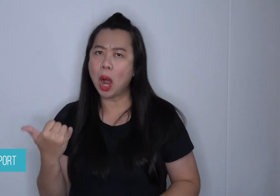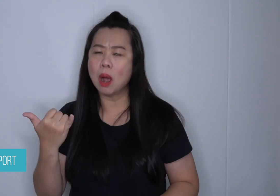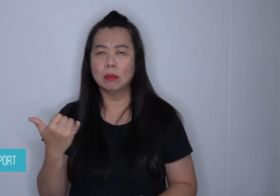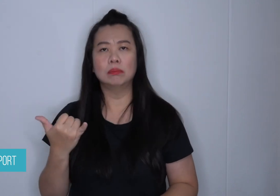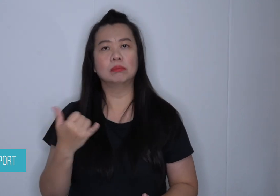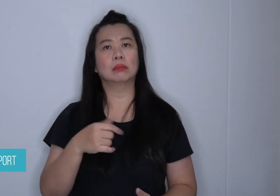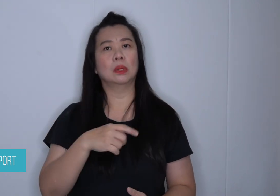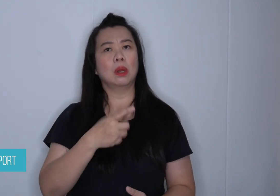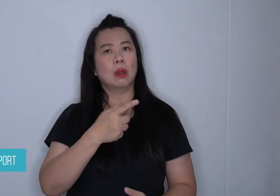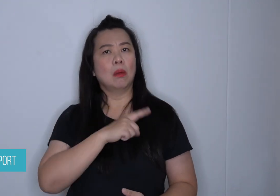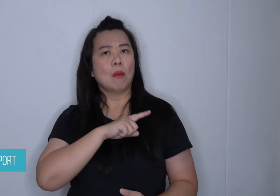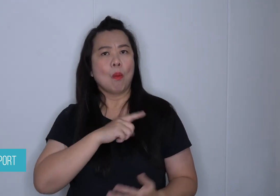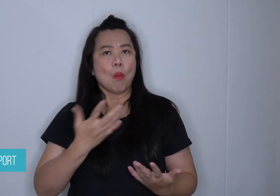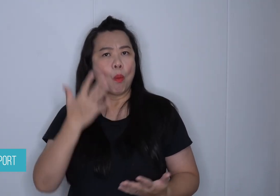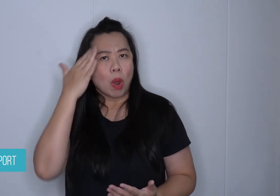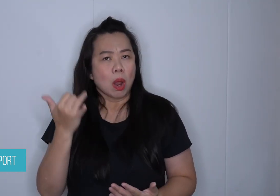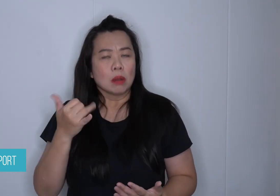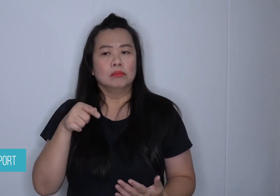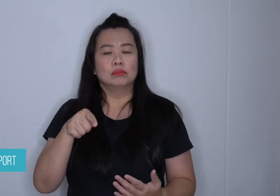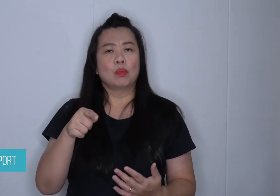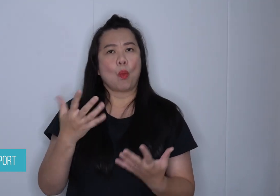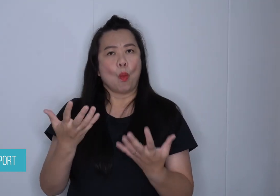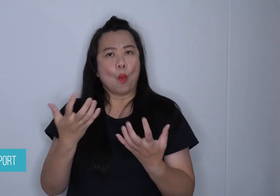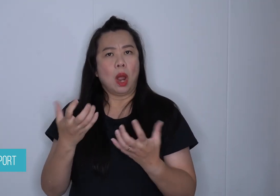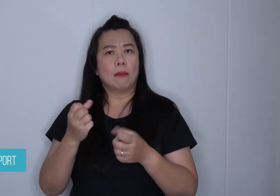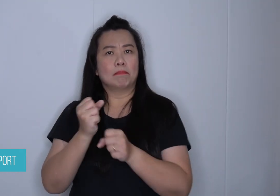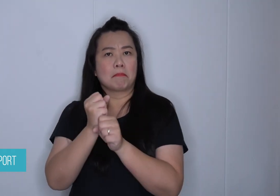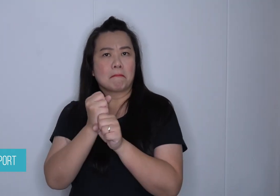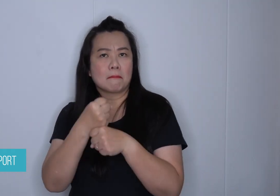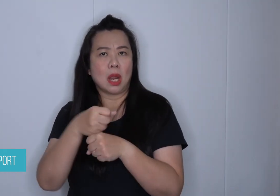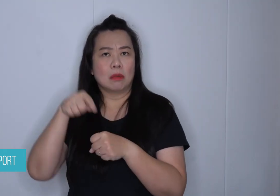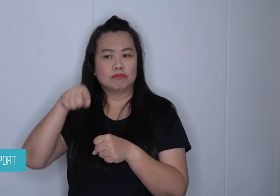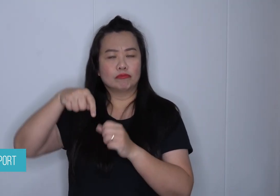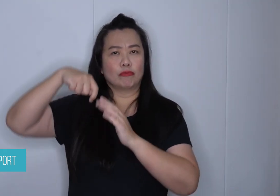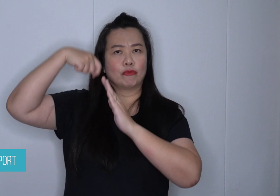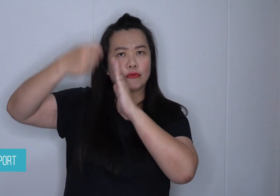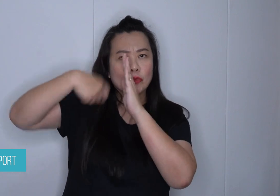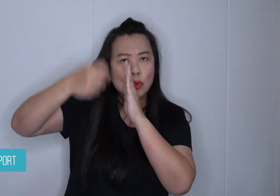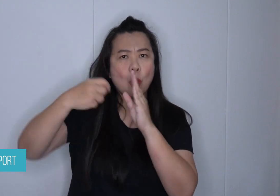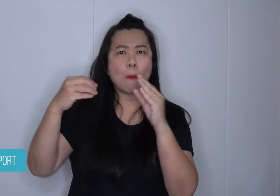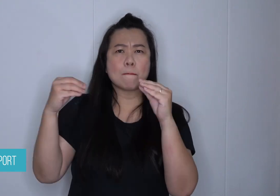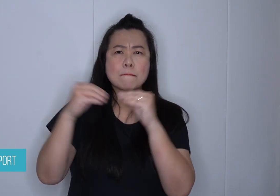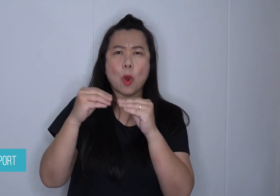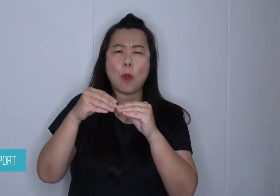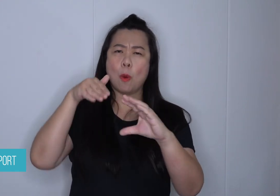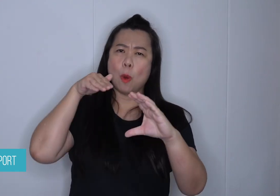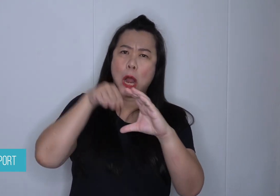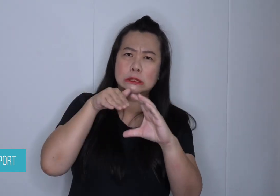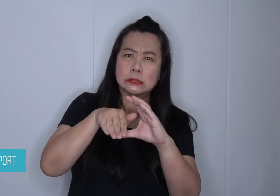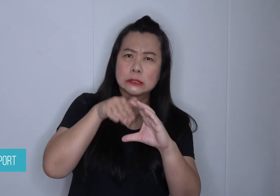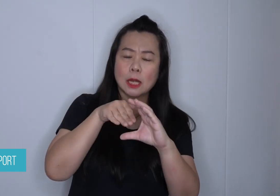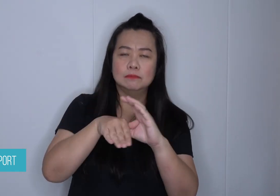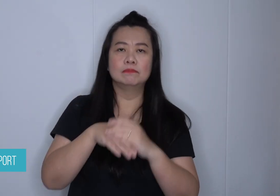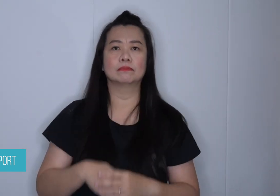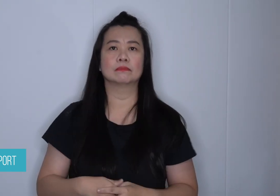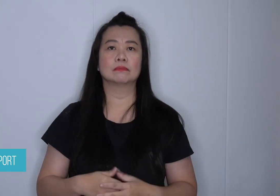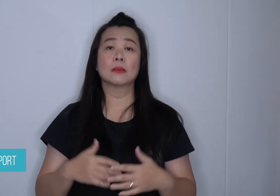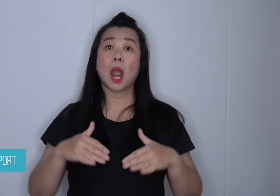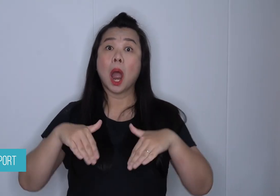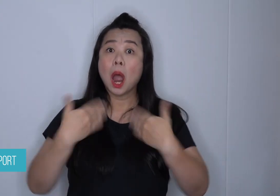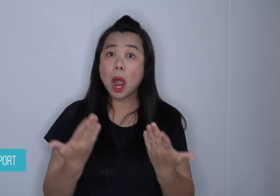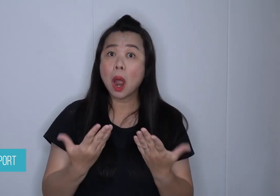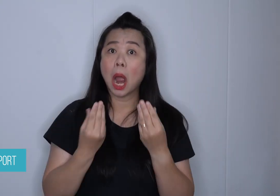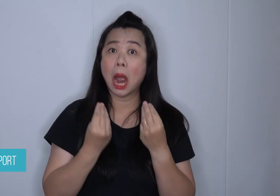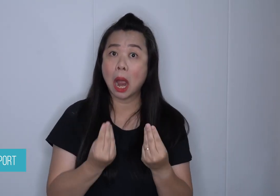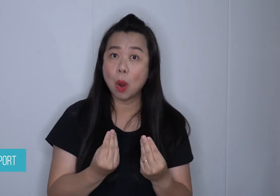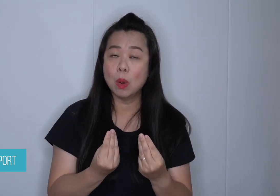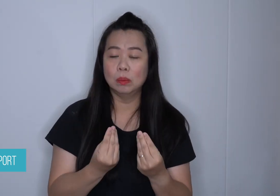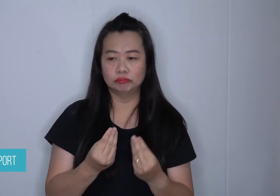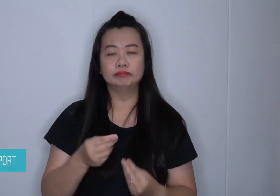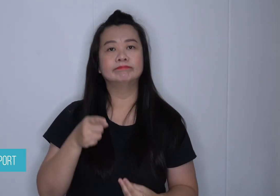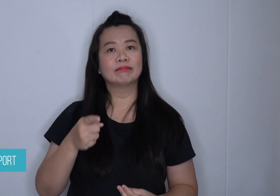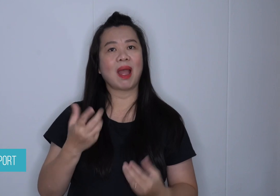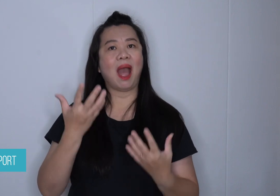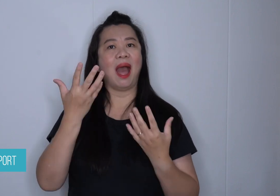the video accessible. How? It has subtitles in 22 languages,